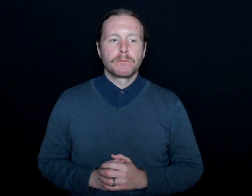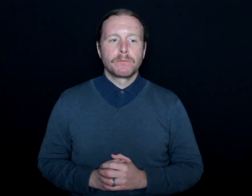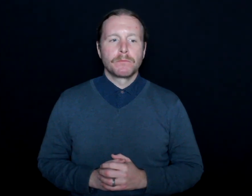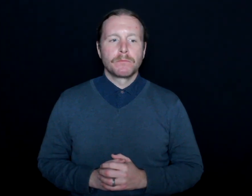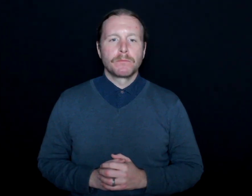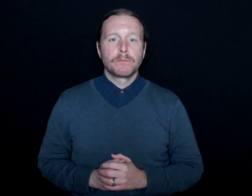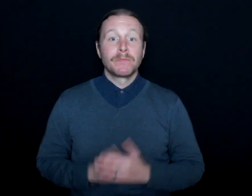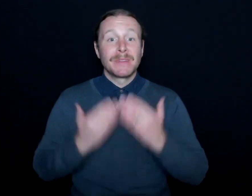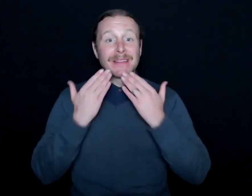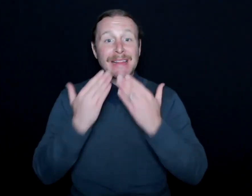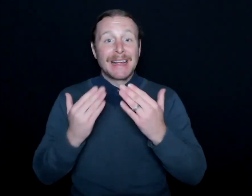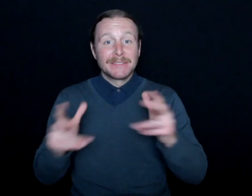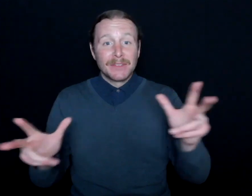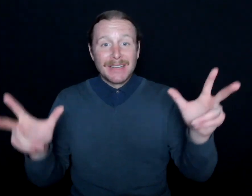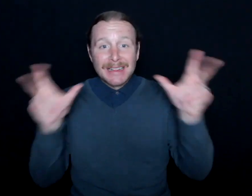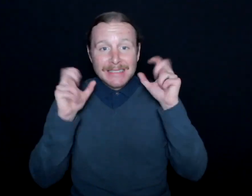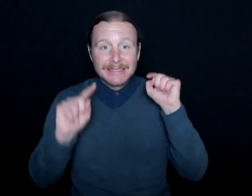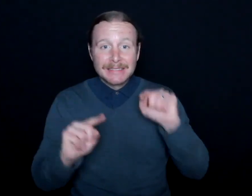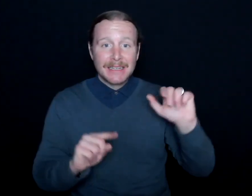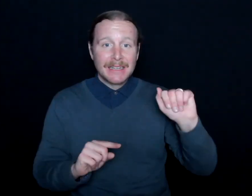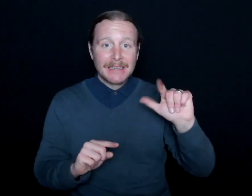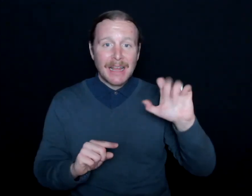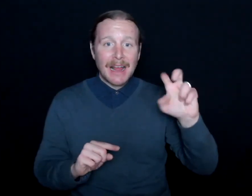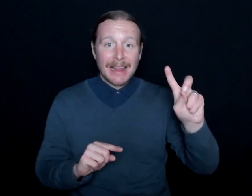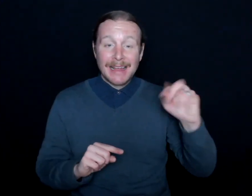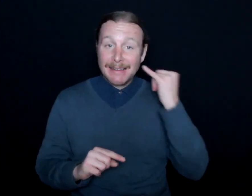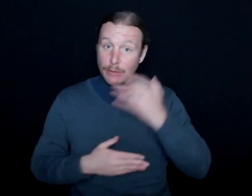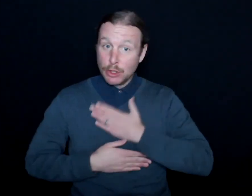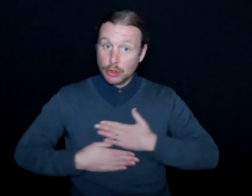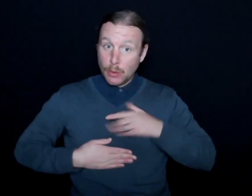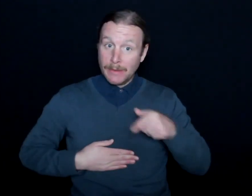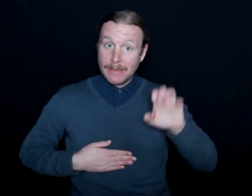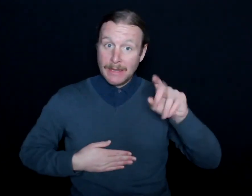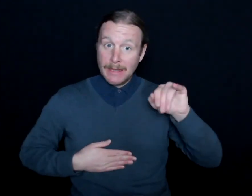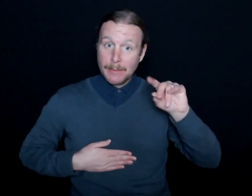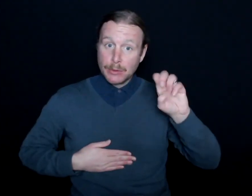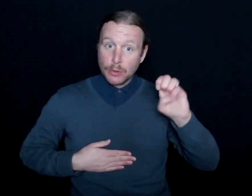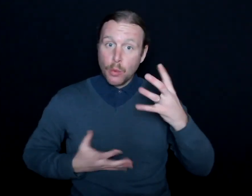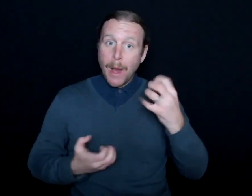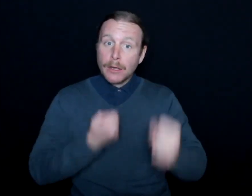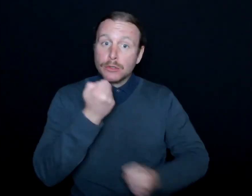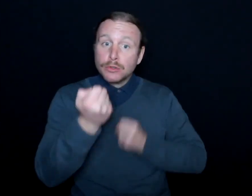Thanks for listening to Allied. If you enjoyed this episode and you'd like to help support the podcast,